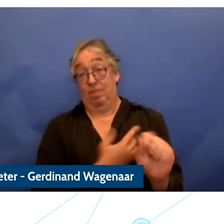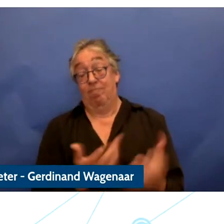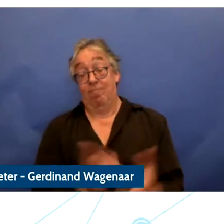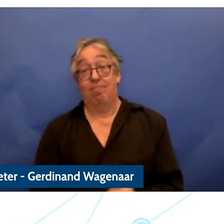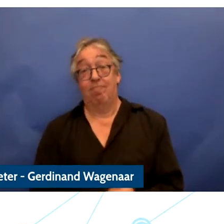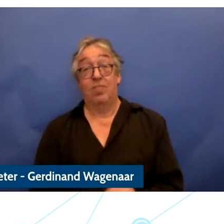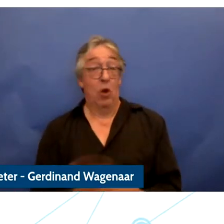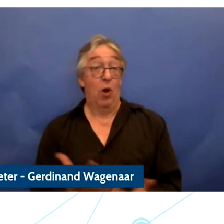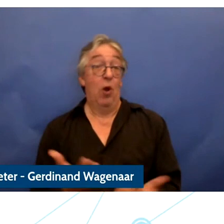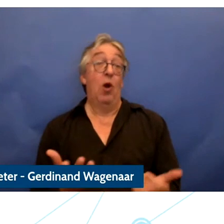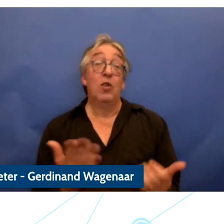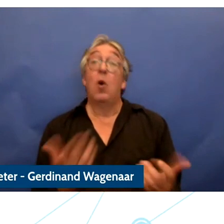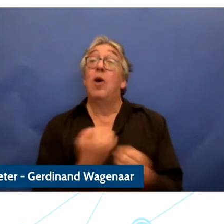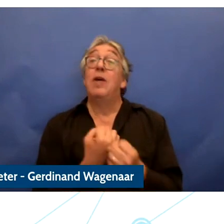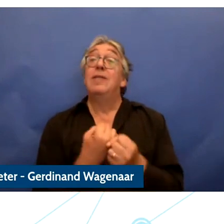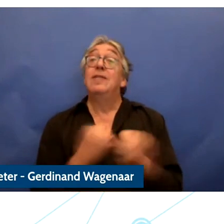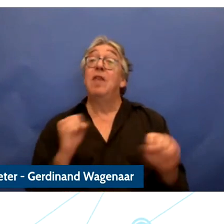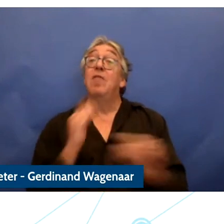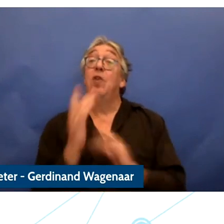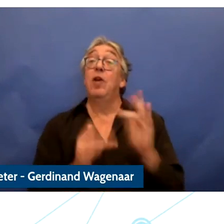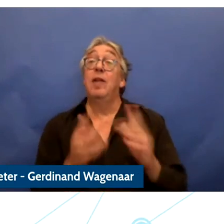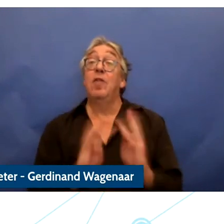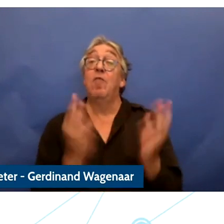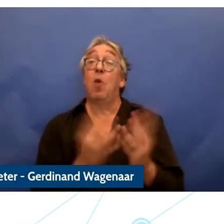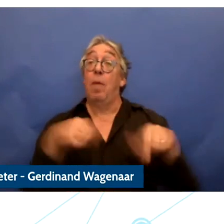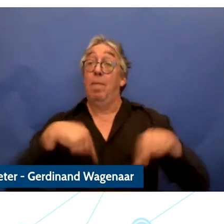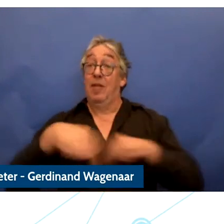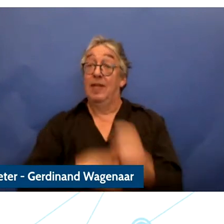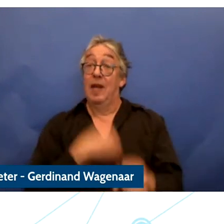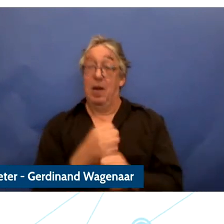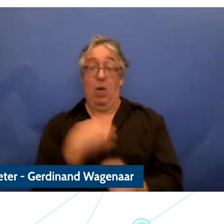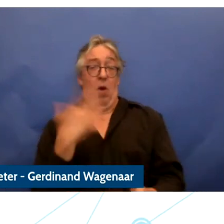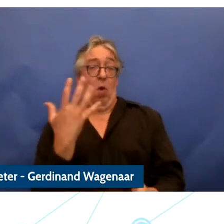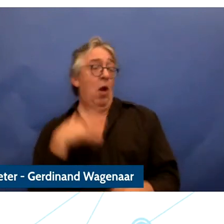Internet Centre this year is about identifying solutions this